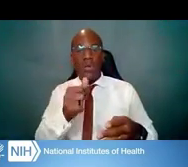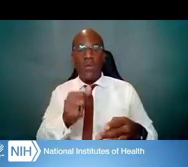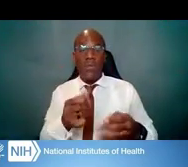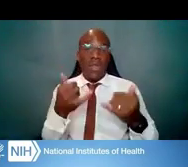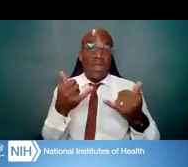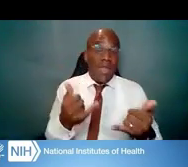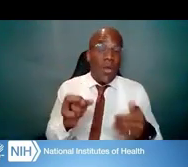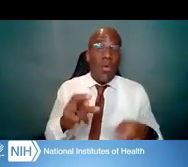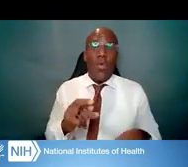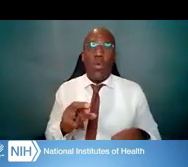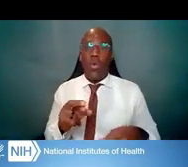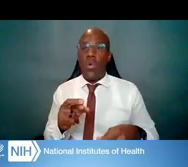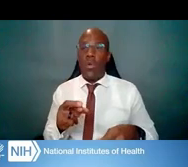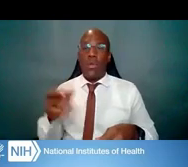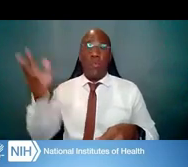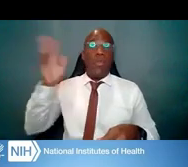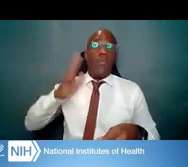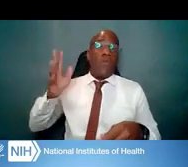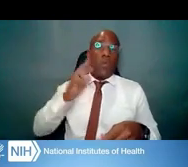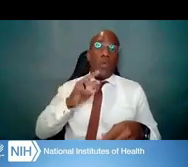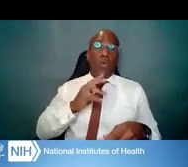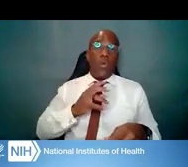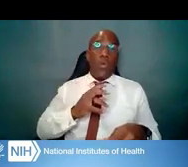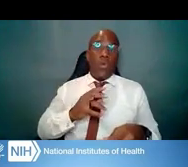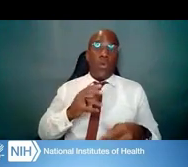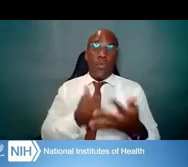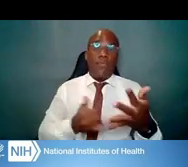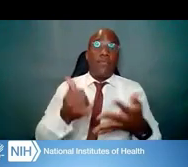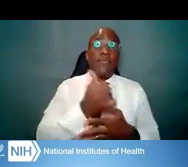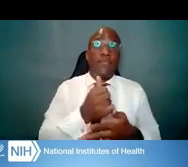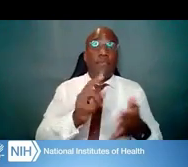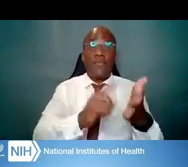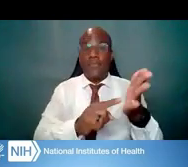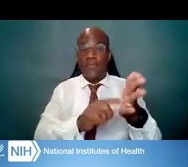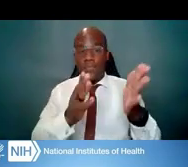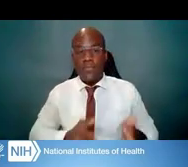of essentially an R01 equivalent, or some kind of major research project grant.